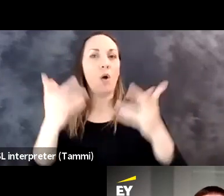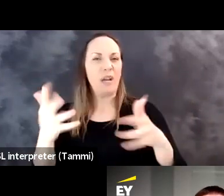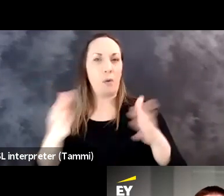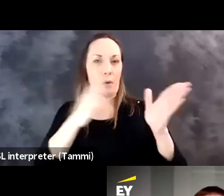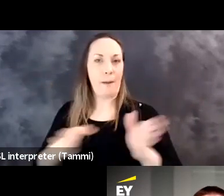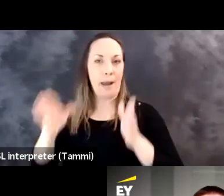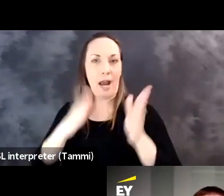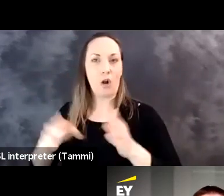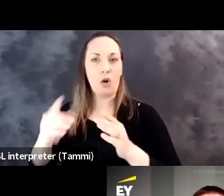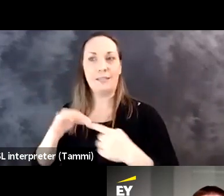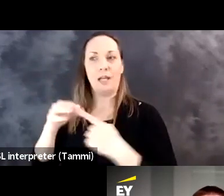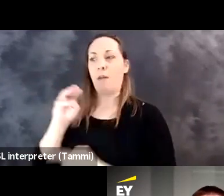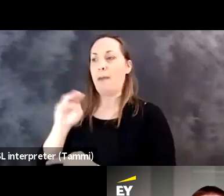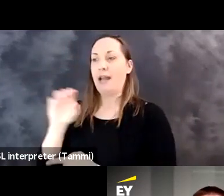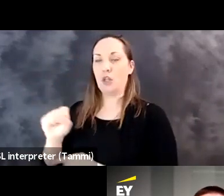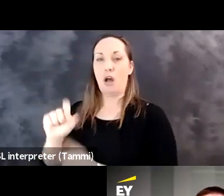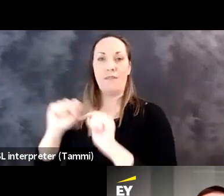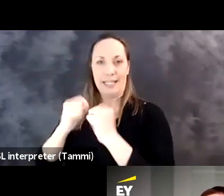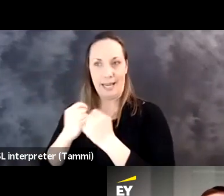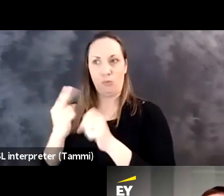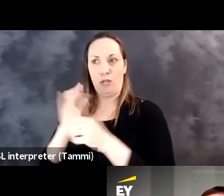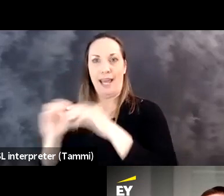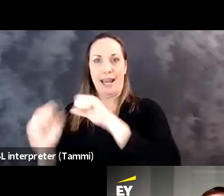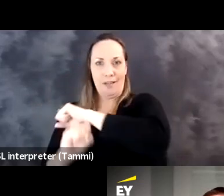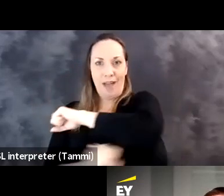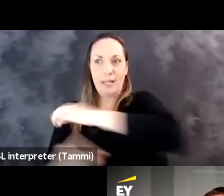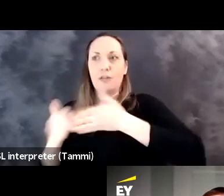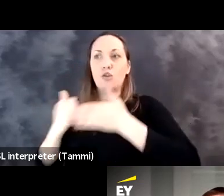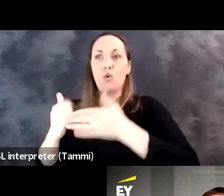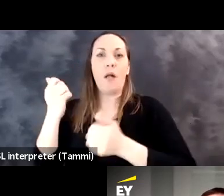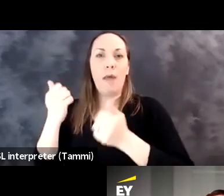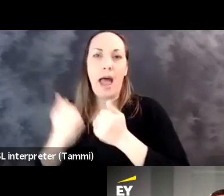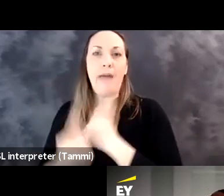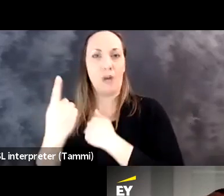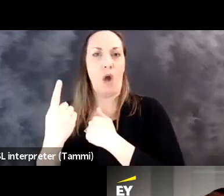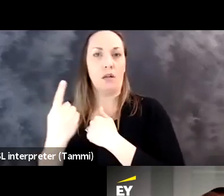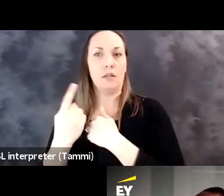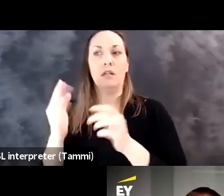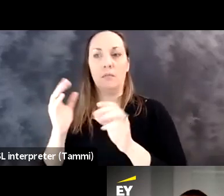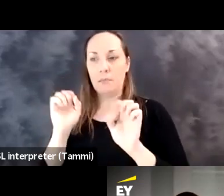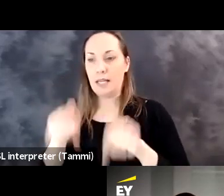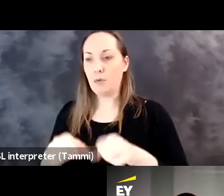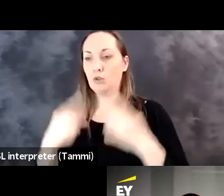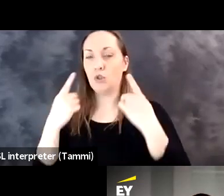with, but we did have to enact some changes, but we did prepare especially Microsoft Teams as our foundation to